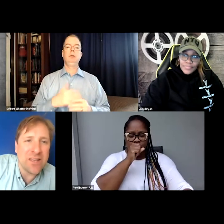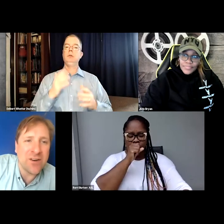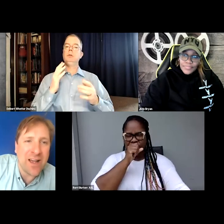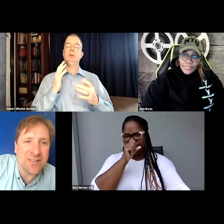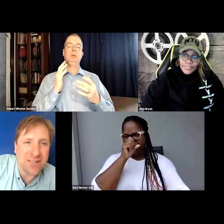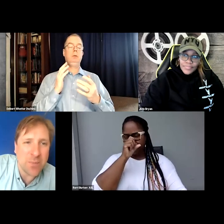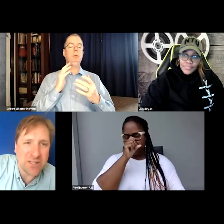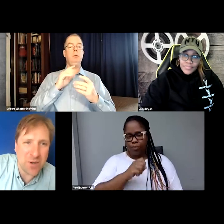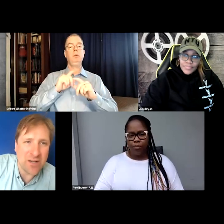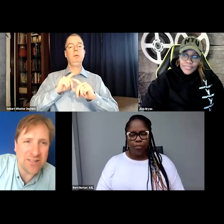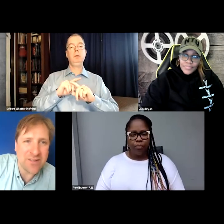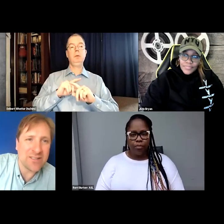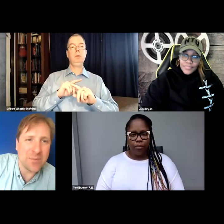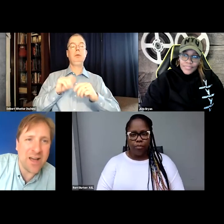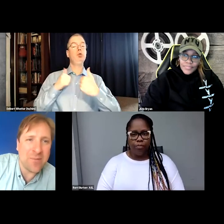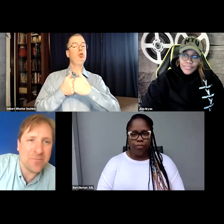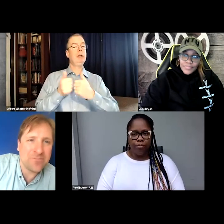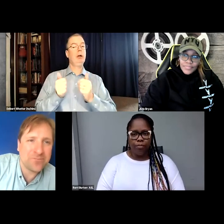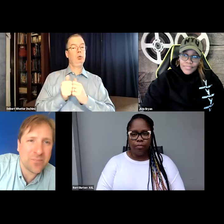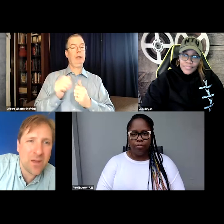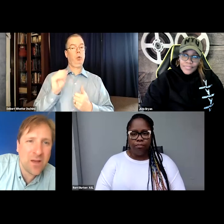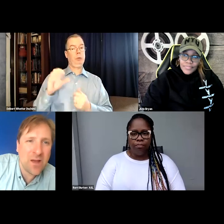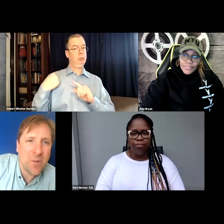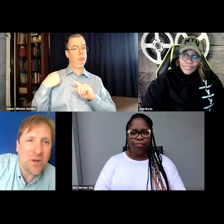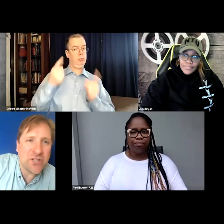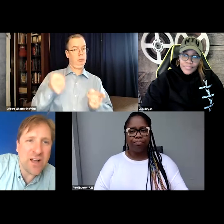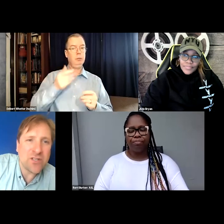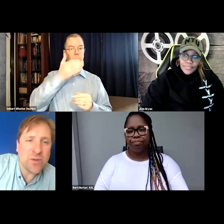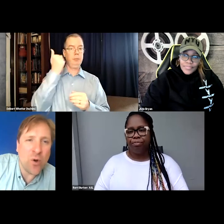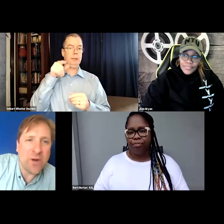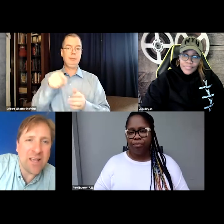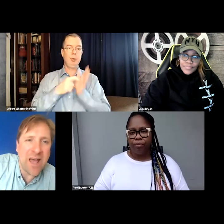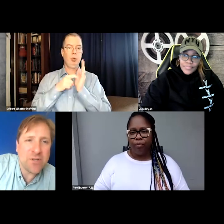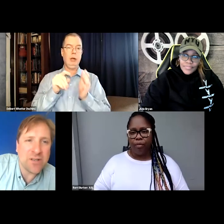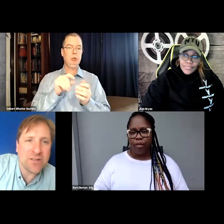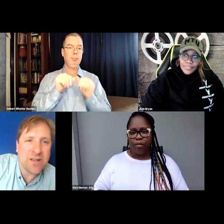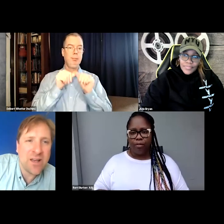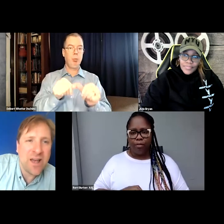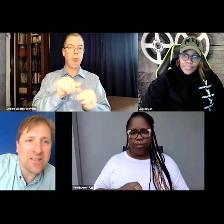in the theater has the same experience at the same time. But the challenge with opening captions